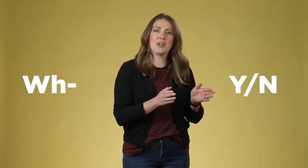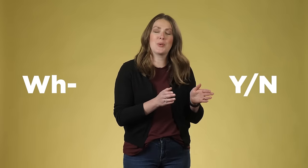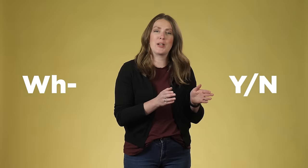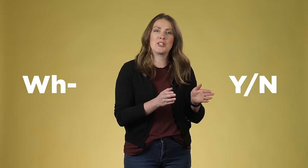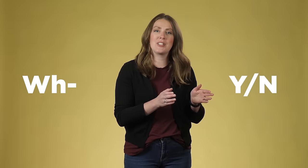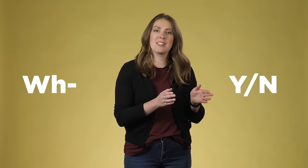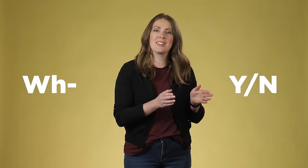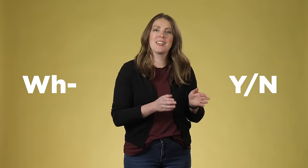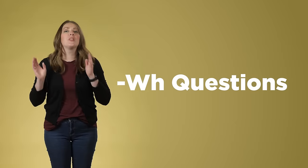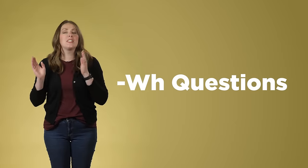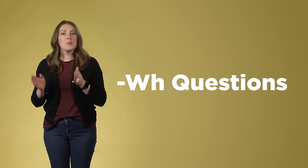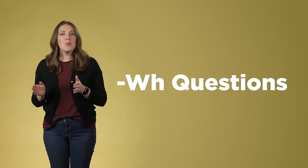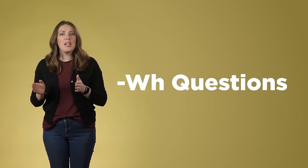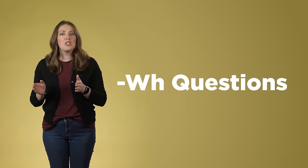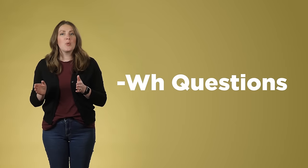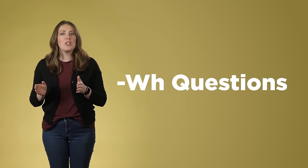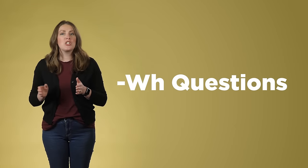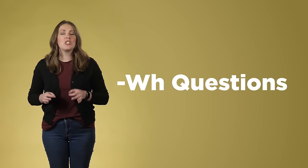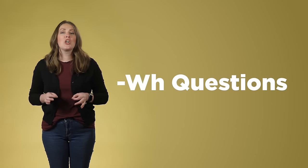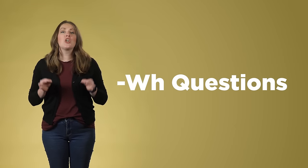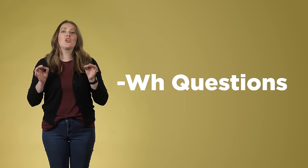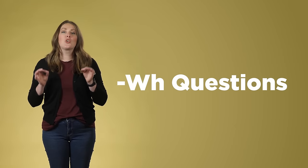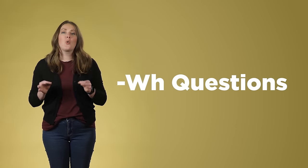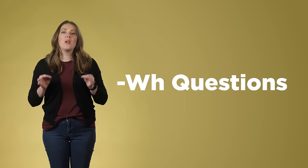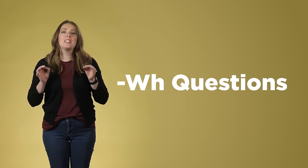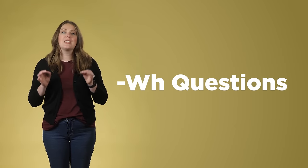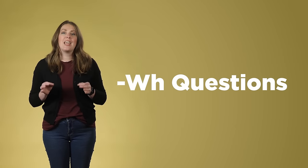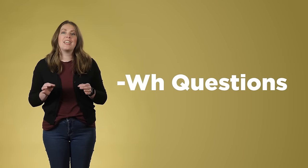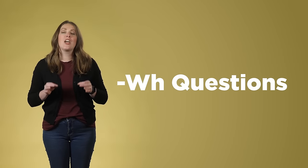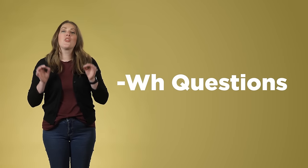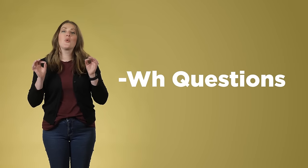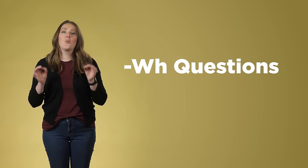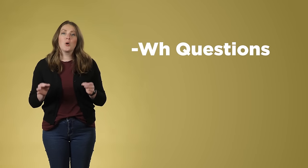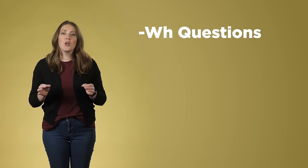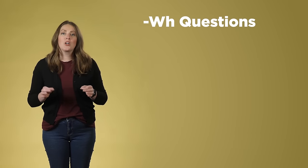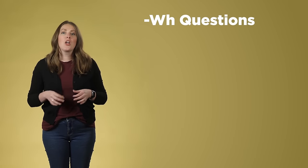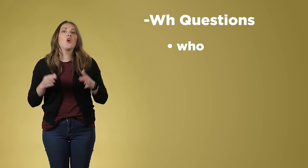up when you're signing and you also lean forward when you ask the question